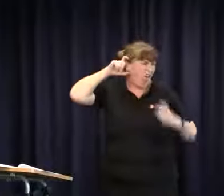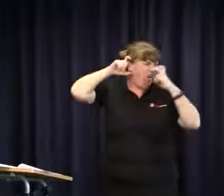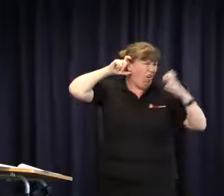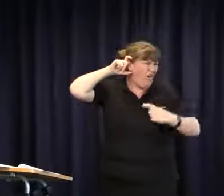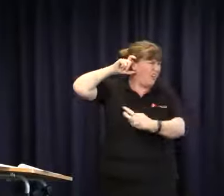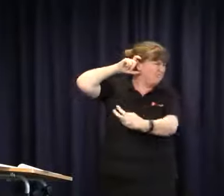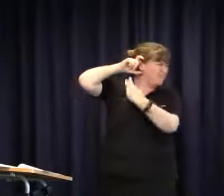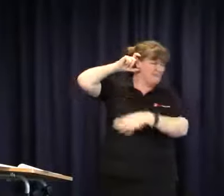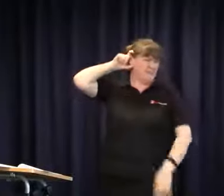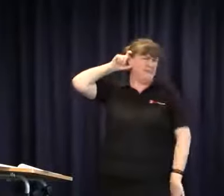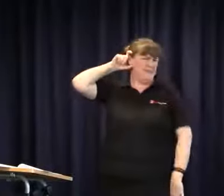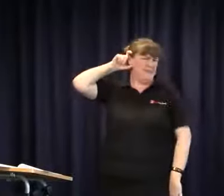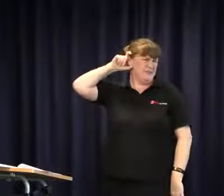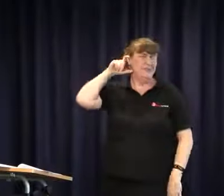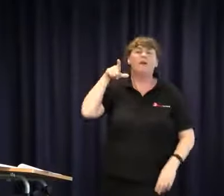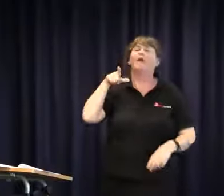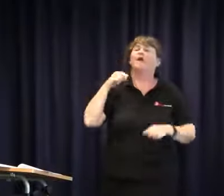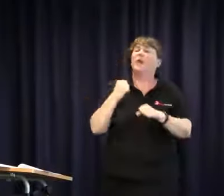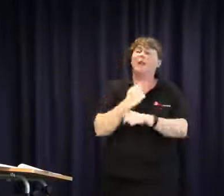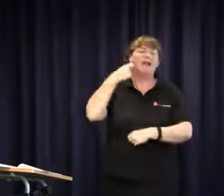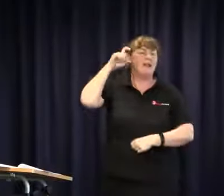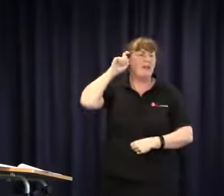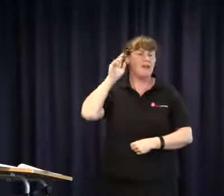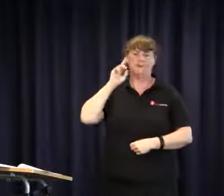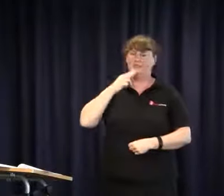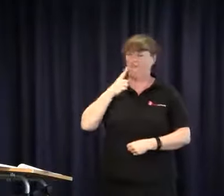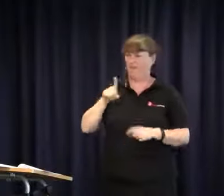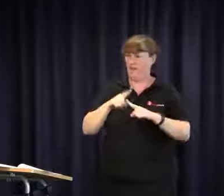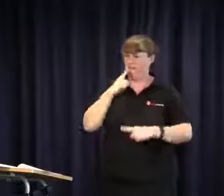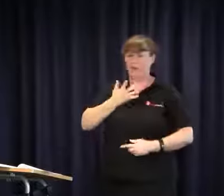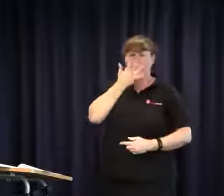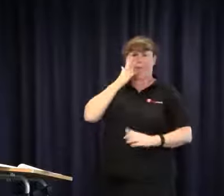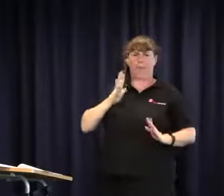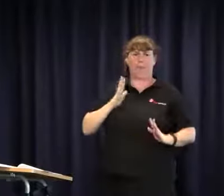tram as a picture of a prawn saying a hearing aid looks ugly and we should make them disappear